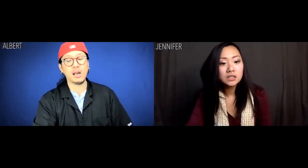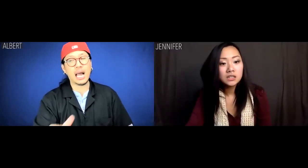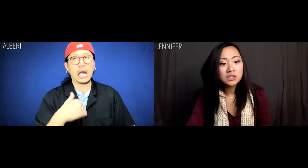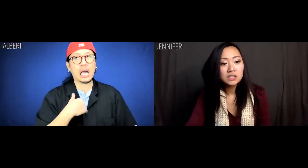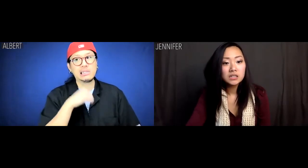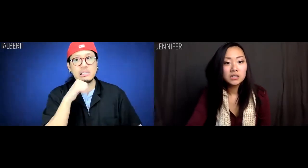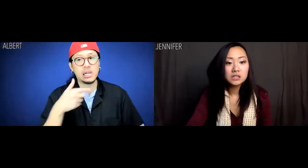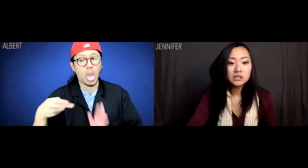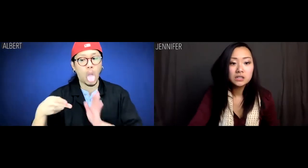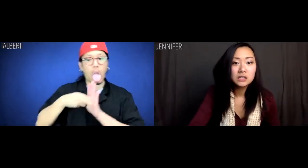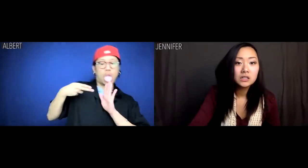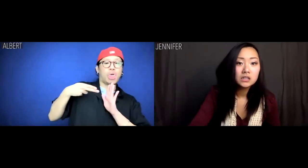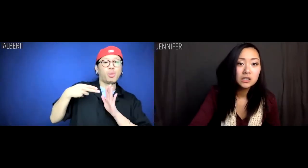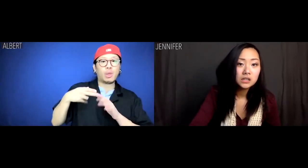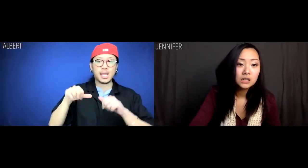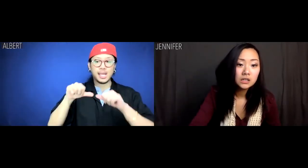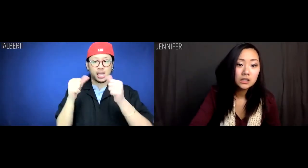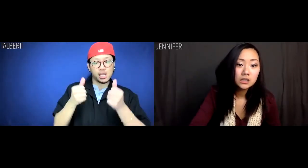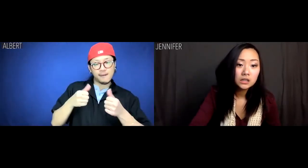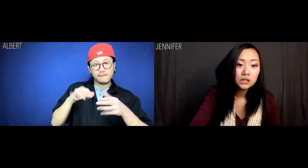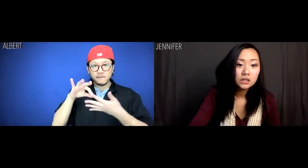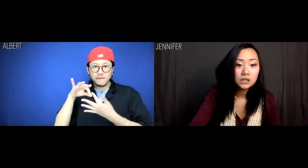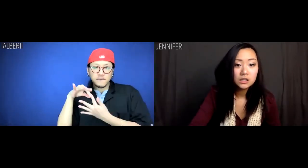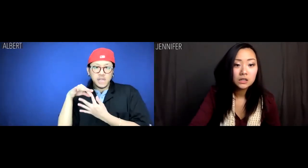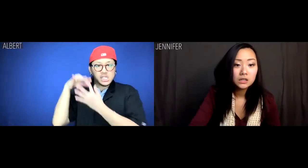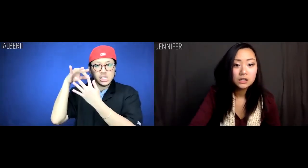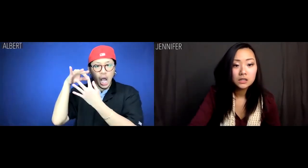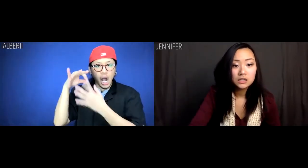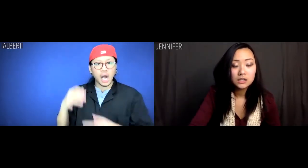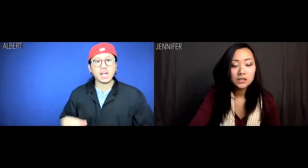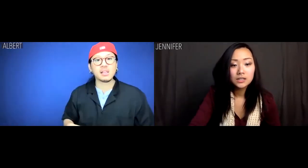Albert: I didn't get exotic.